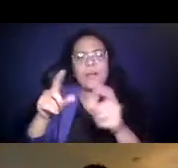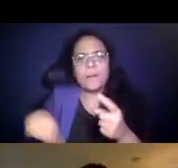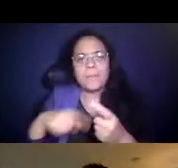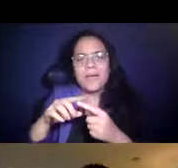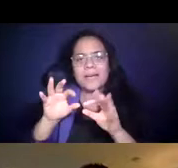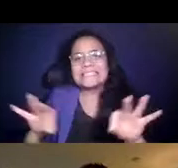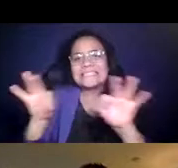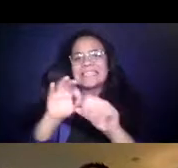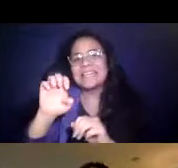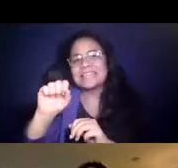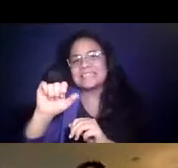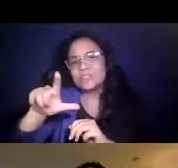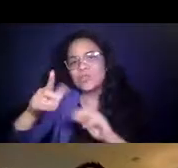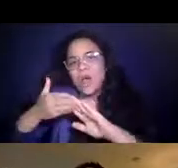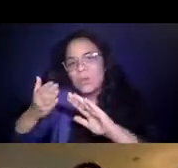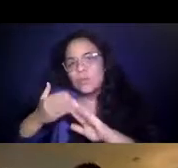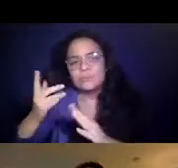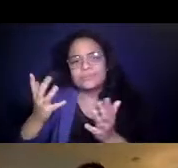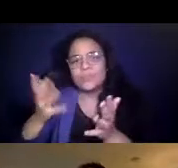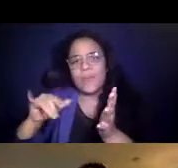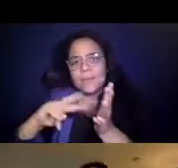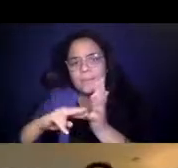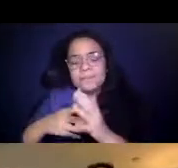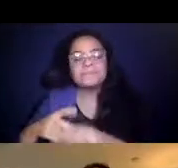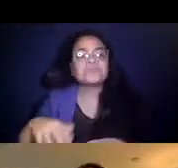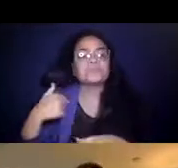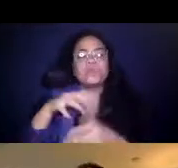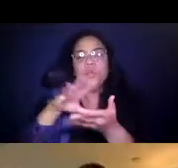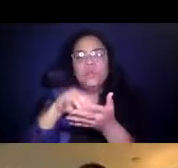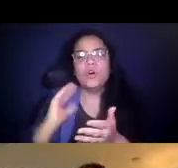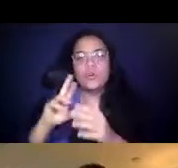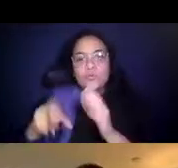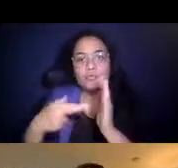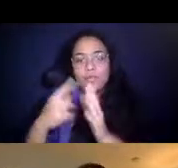14:20:09 We've learned a lot about our role in equity, and I think that in the fixed-route